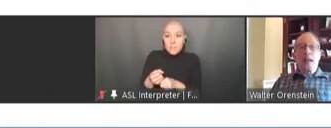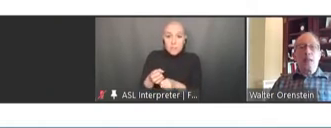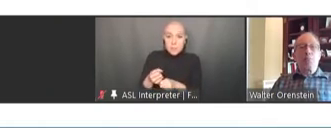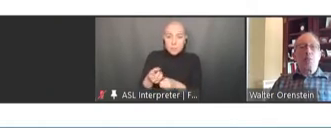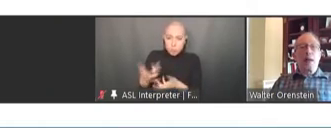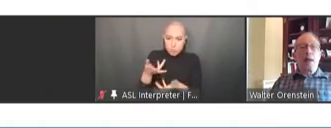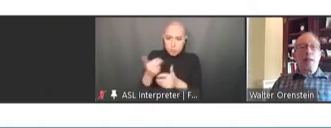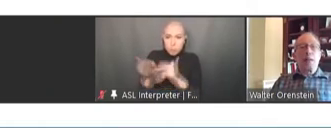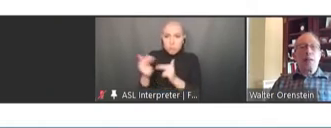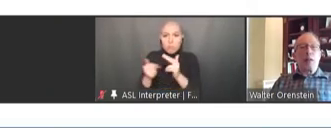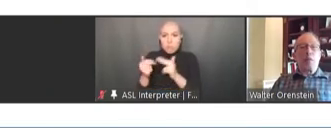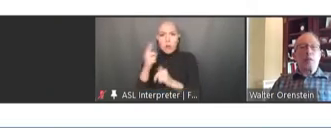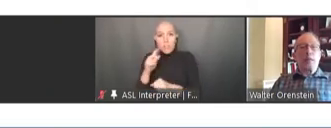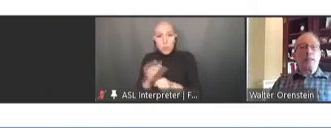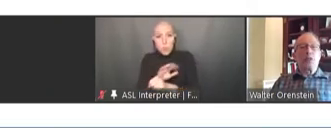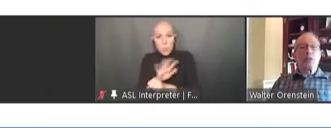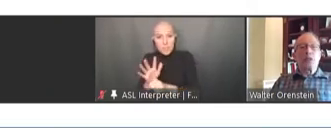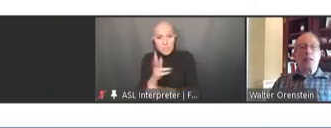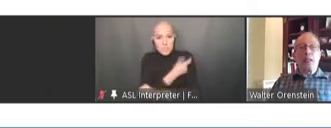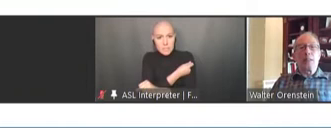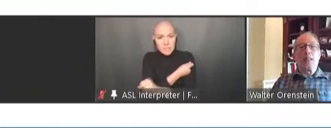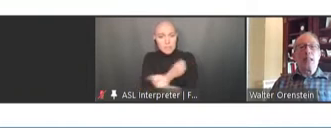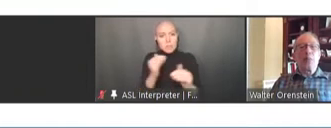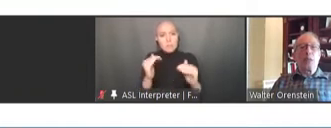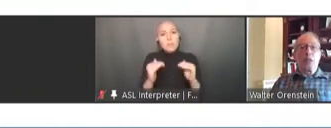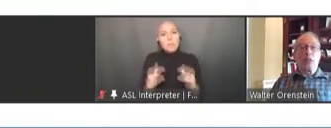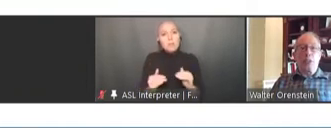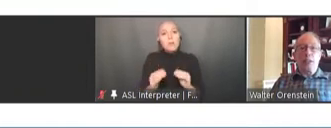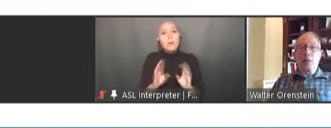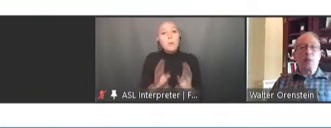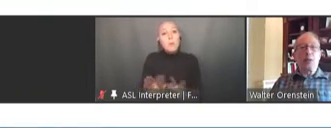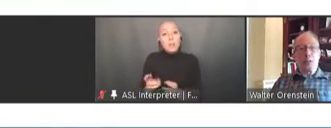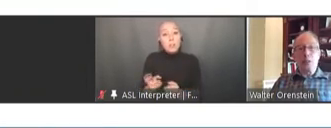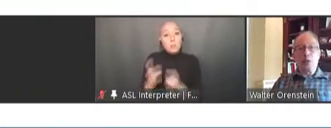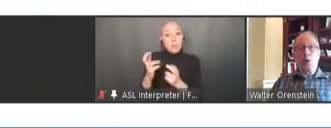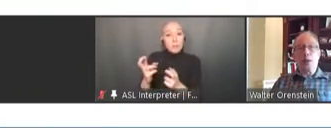and preparing recommendations and immunization equity. So, that's quite